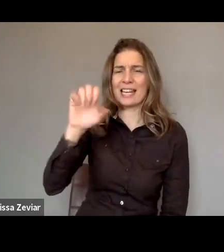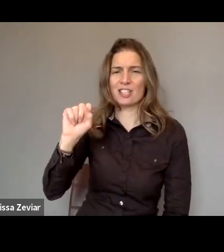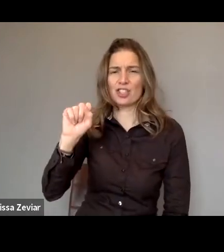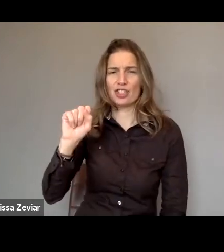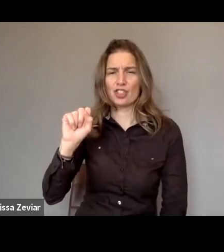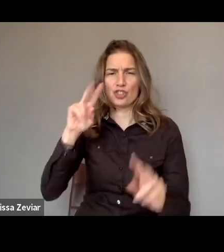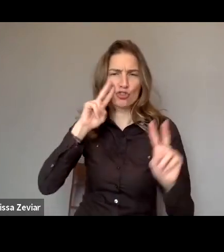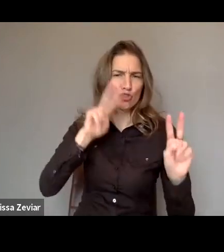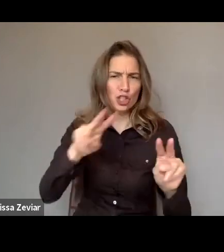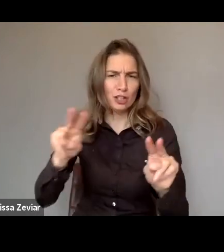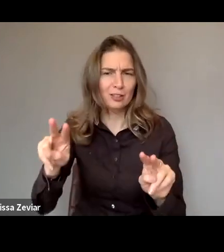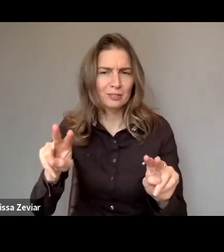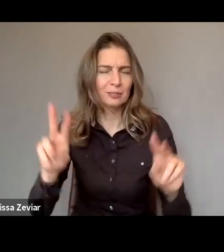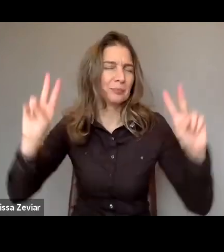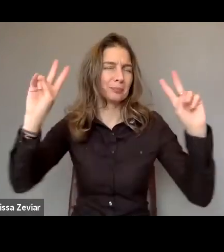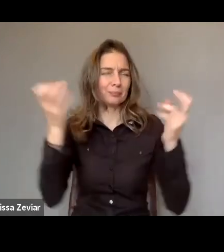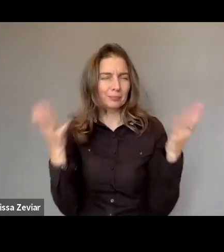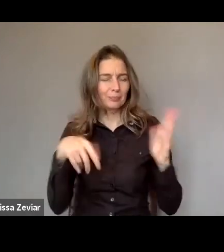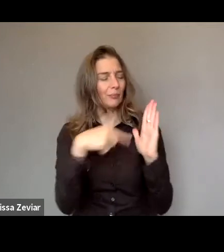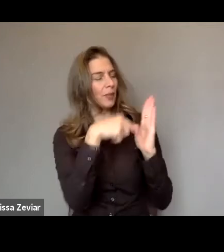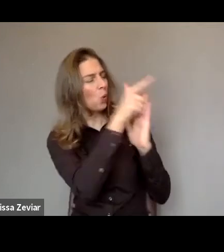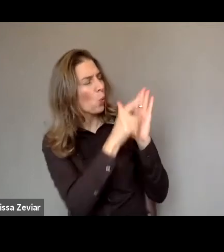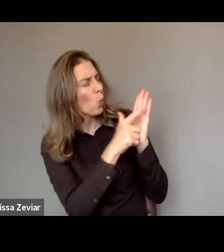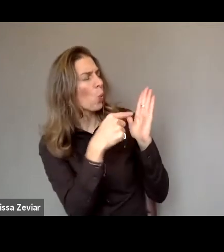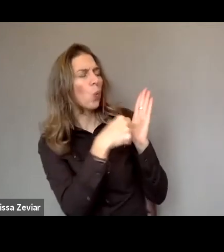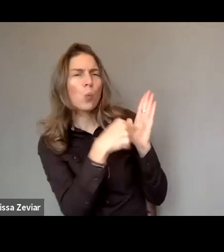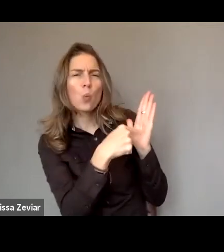in terms of combating violence against women at national level,